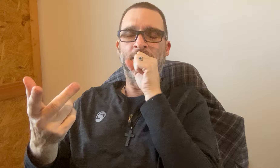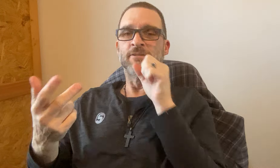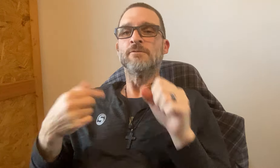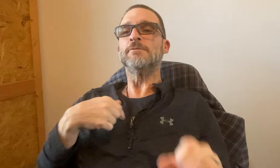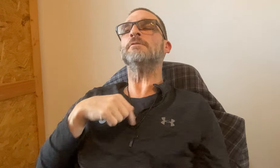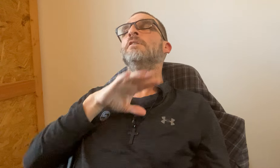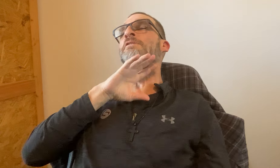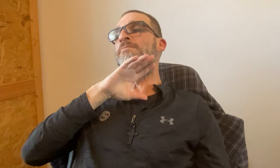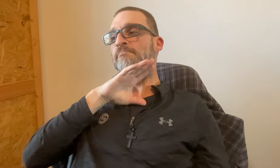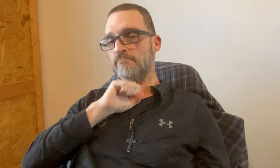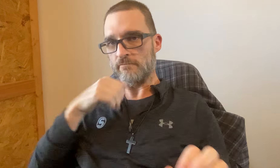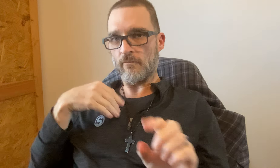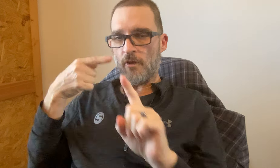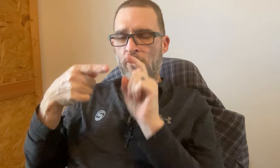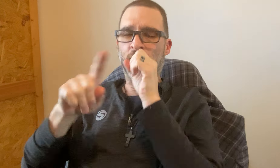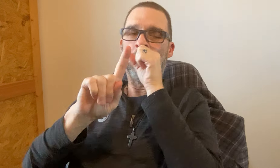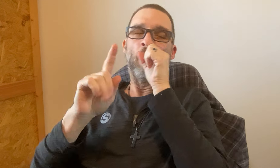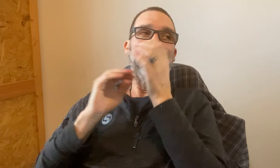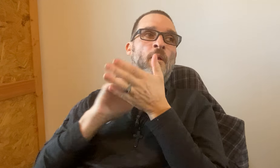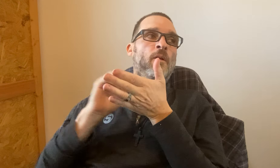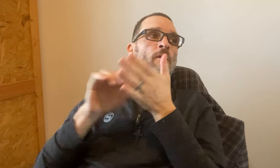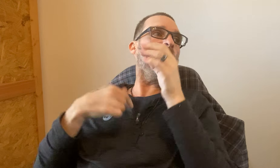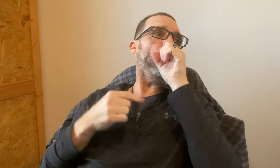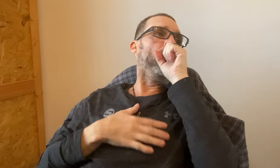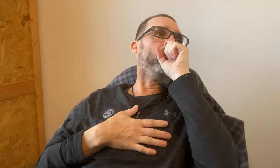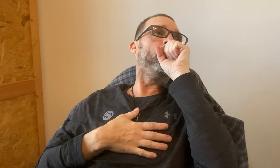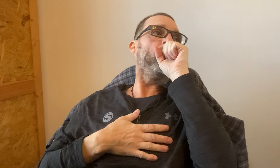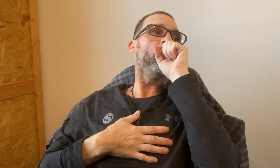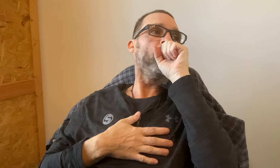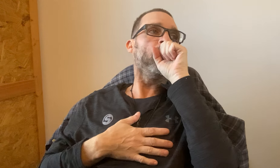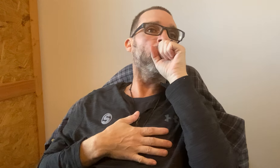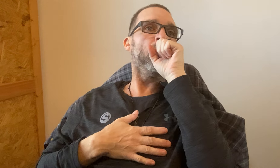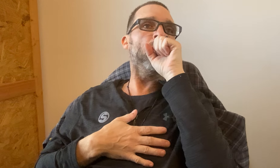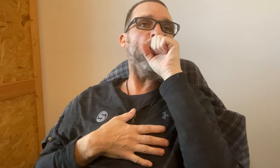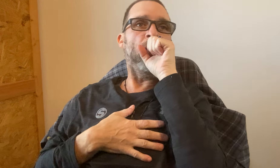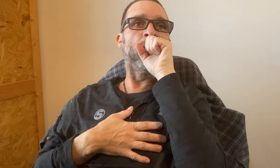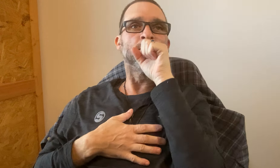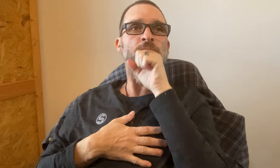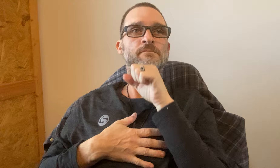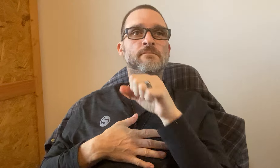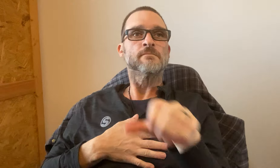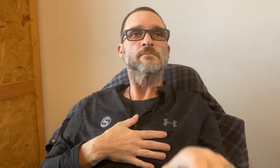The ribbon cannot be seen clearly. *coughing* I realized they made a good point. *coughing*